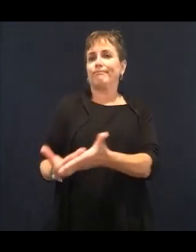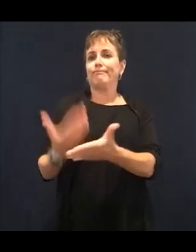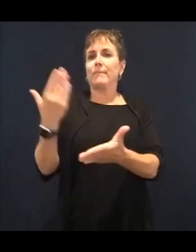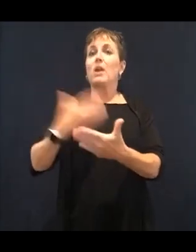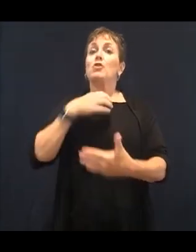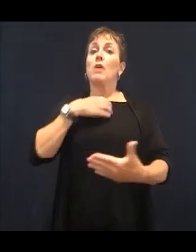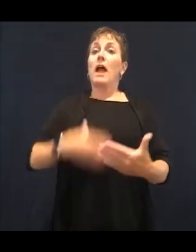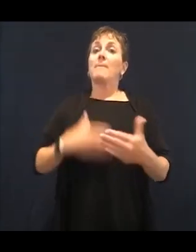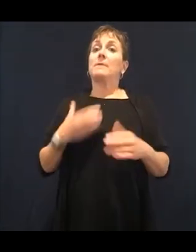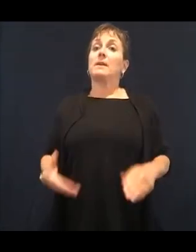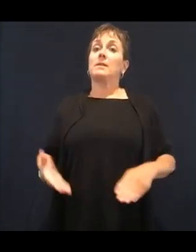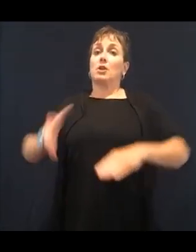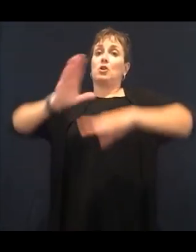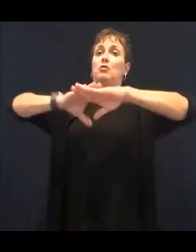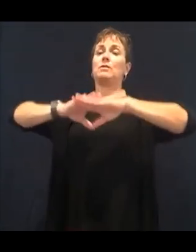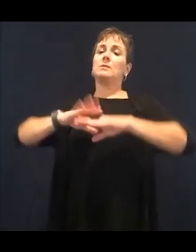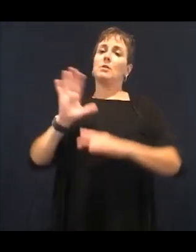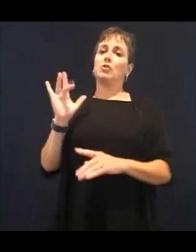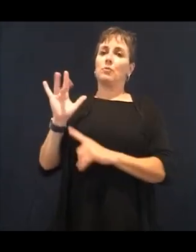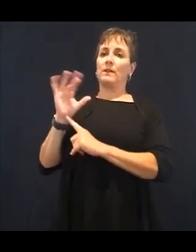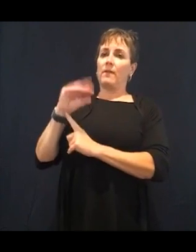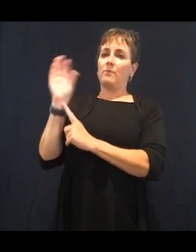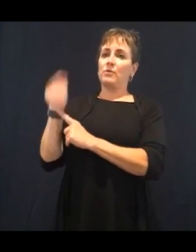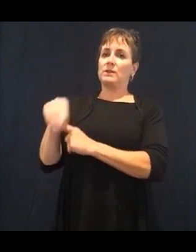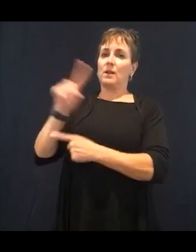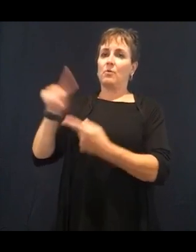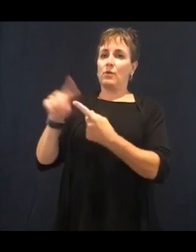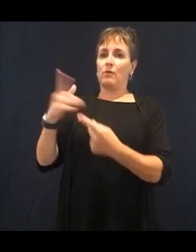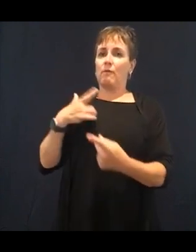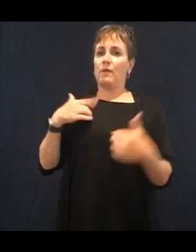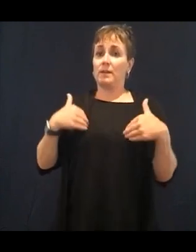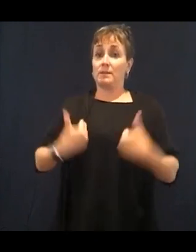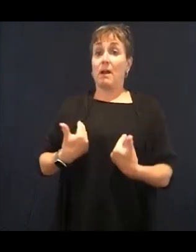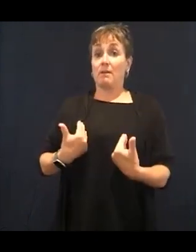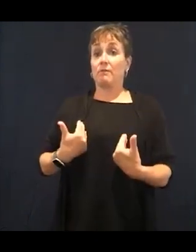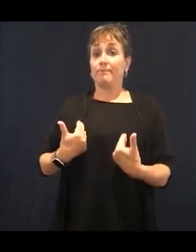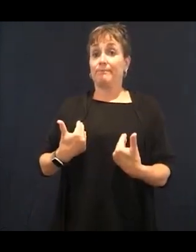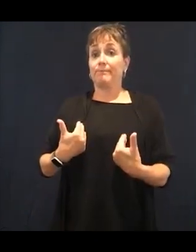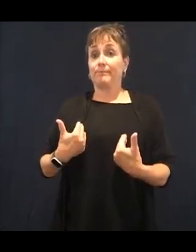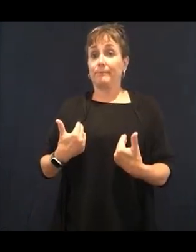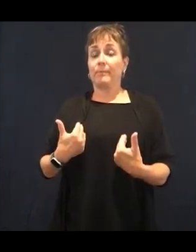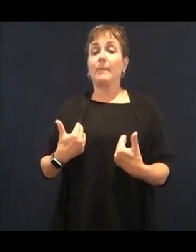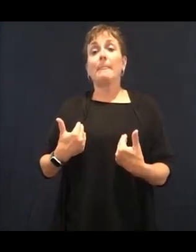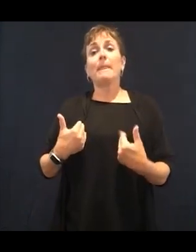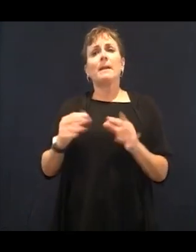not sleeping well and our bodies are registering that we need some energy.